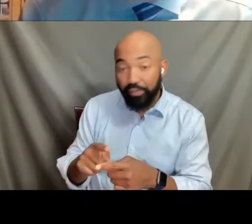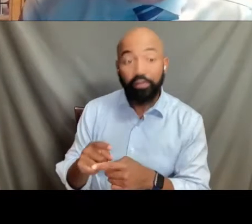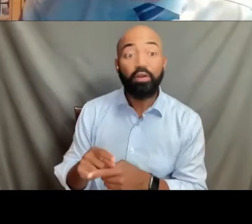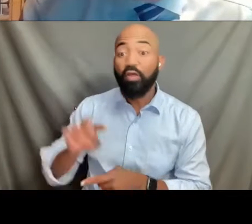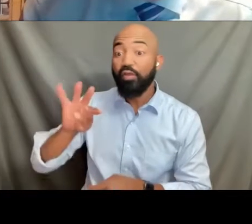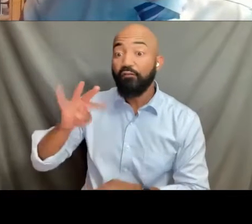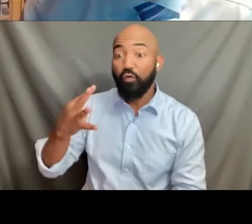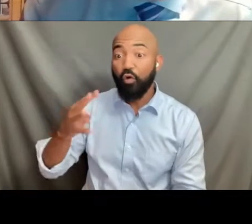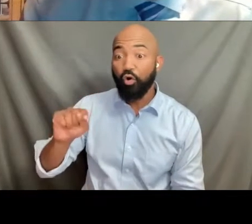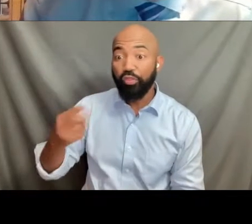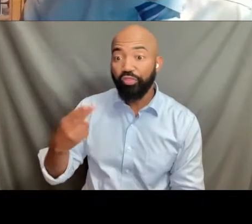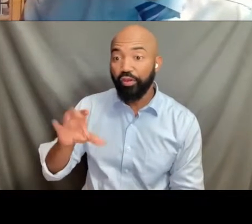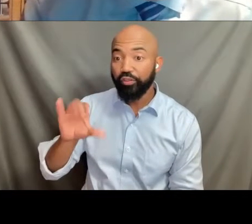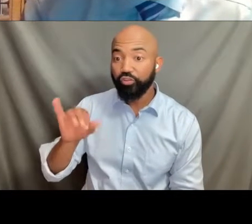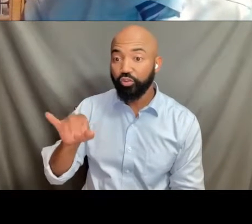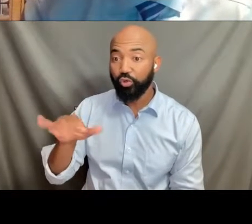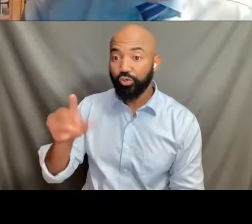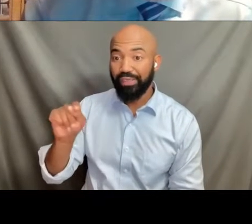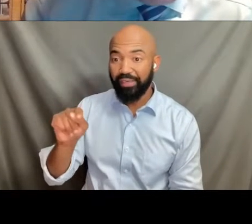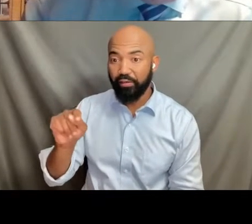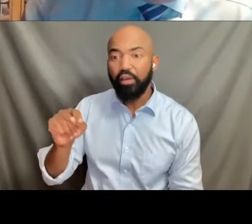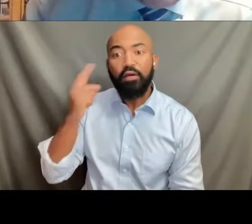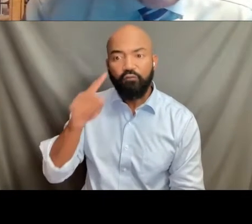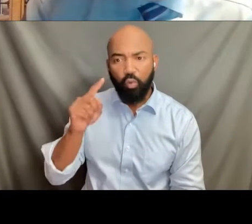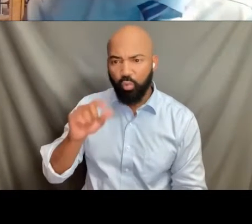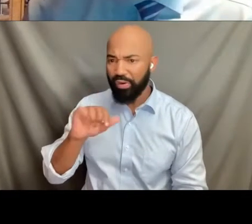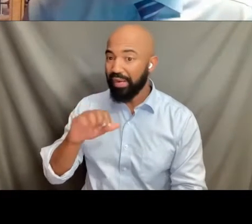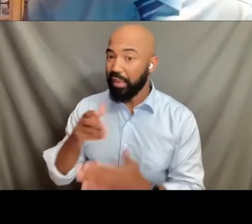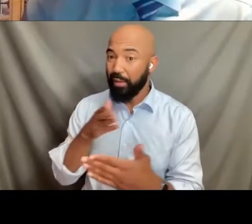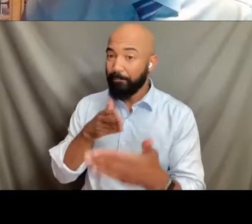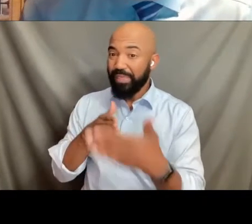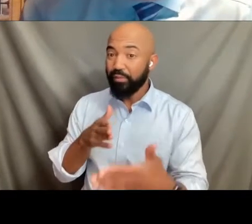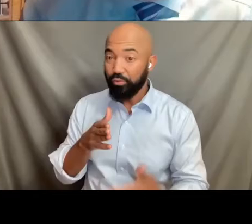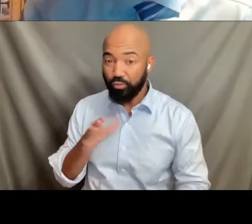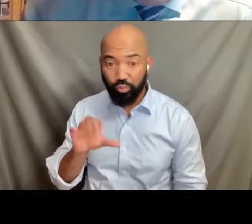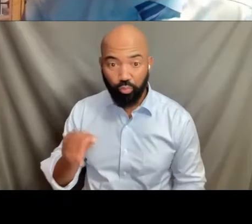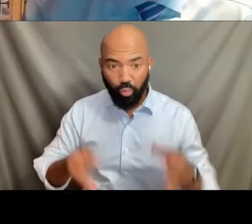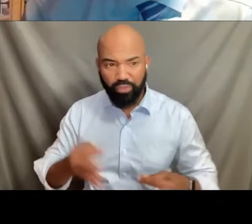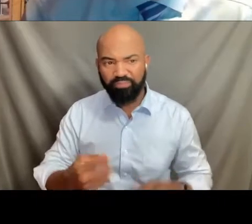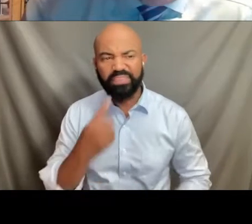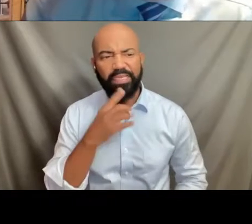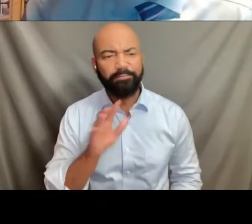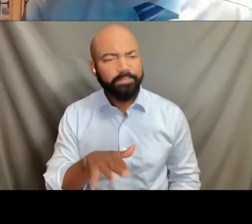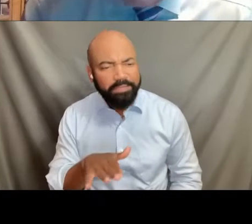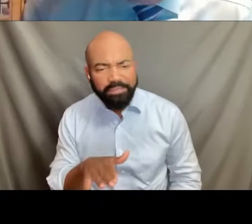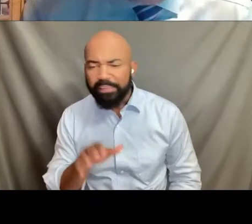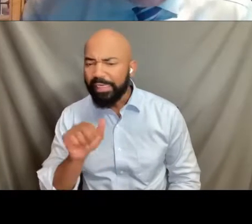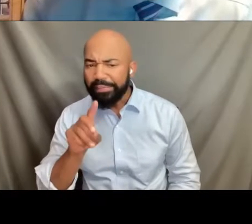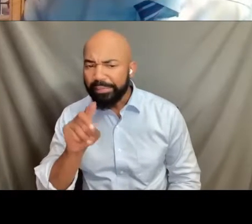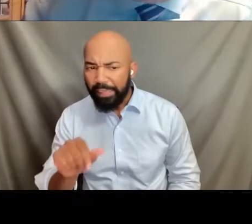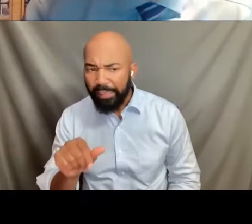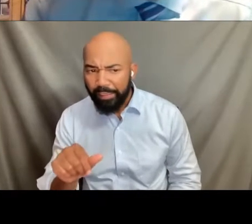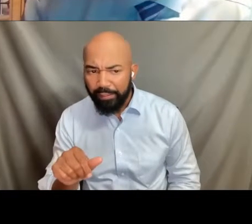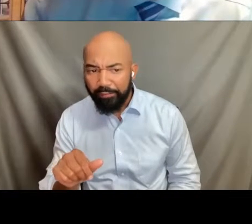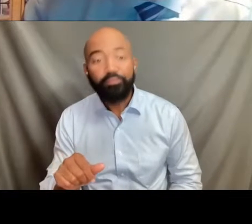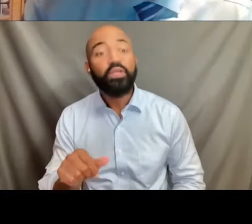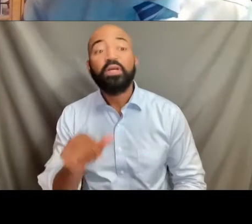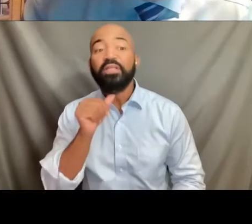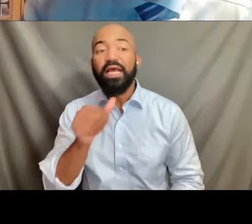an appeals court in the United States of America said this, the Americans with Disabilities Act does in fact prohibit discrimination